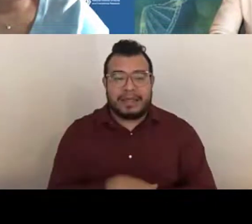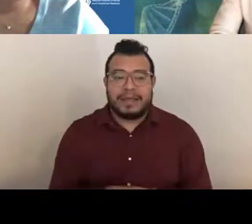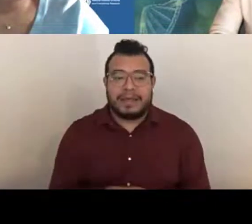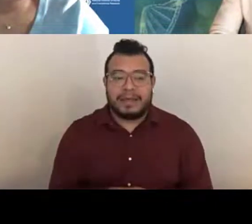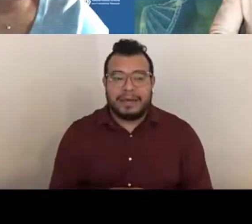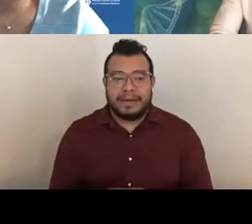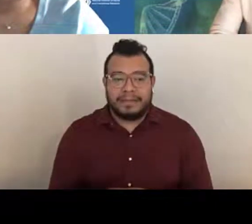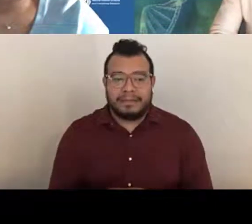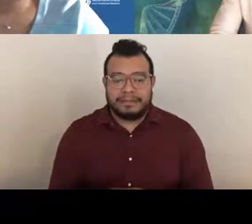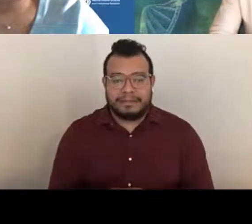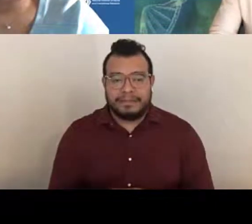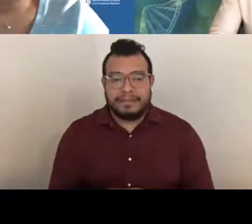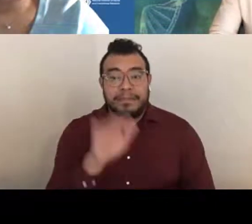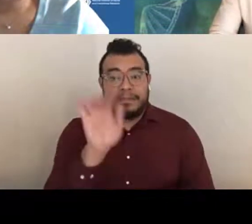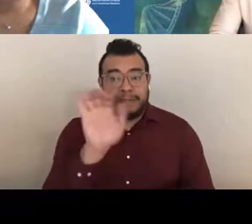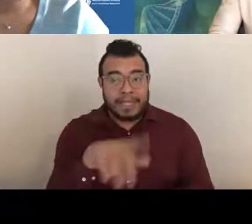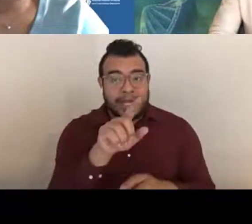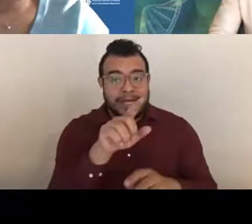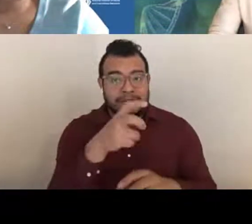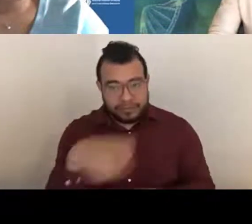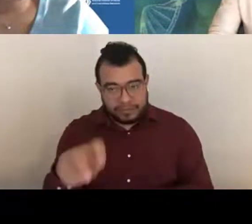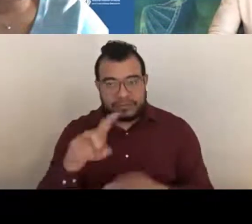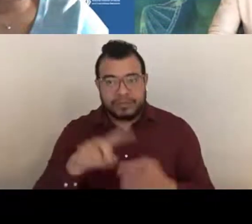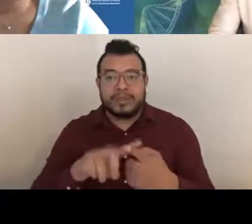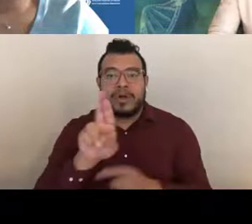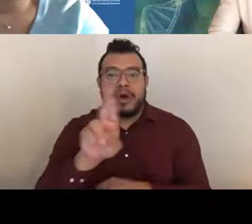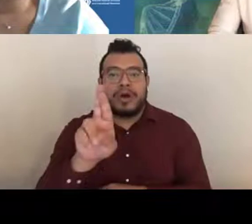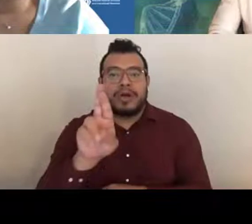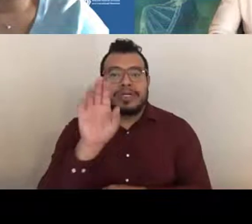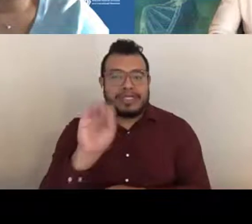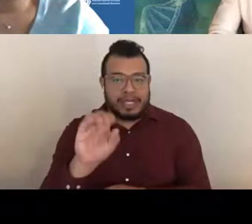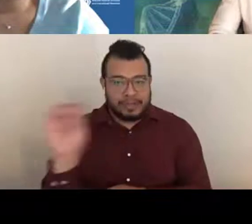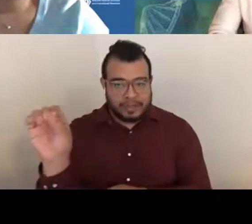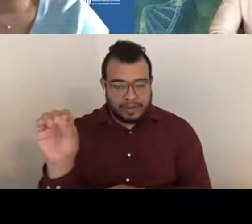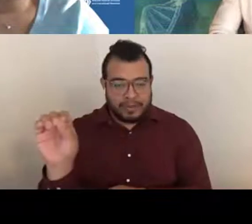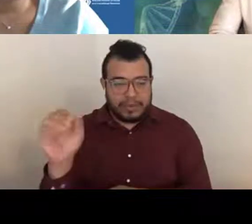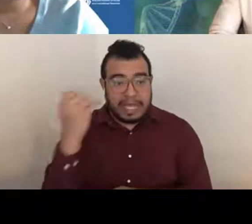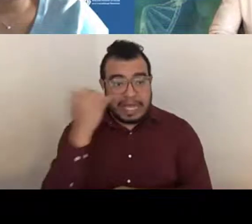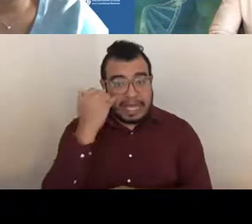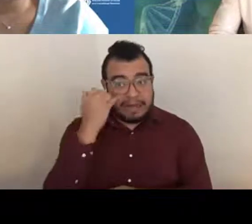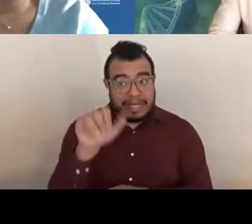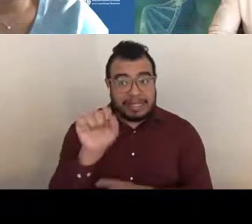And then that would transition to your R00. If that's the case that they're asking about.